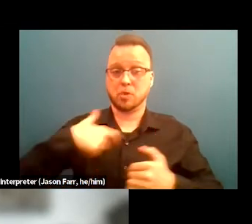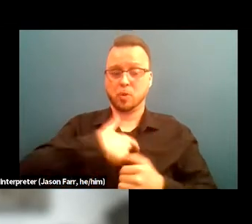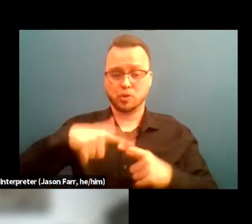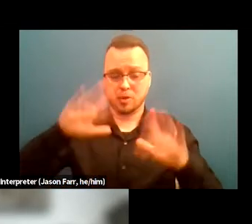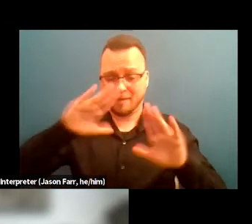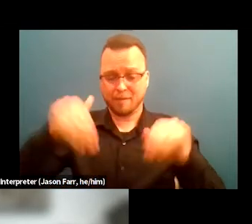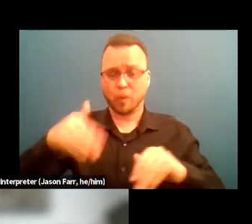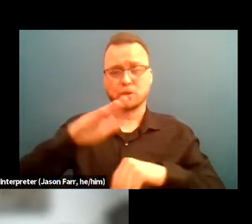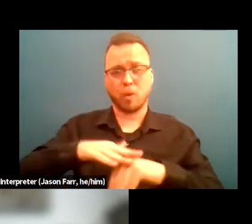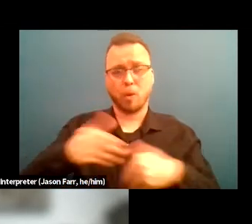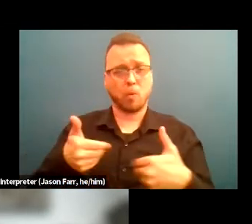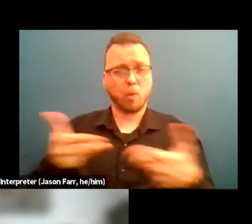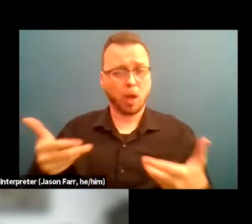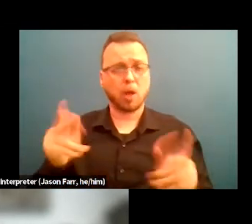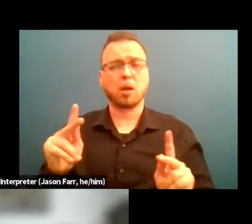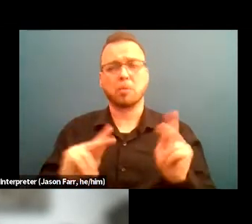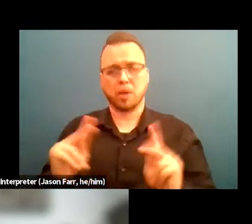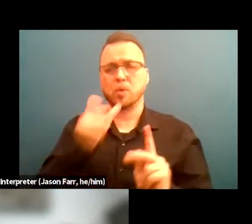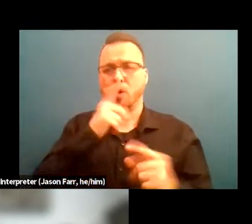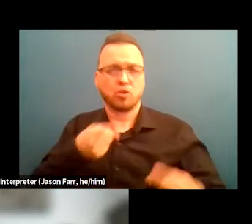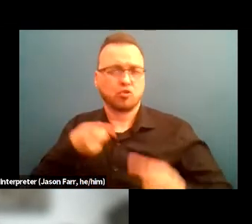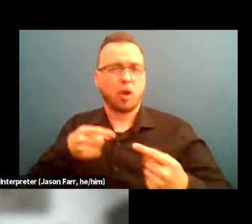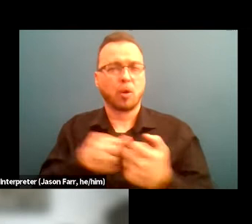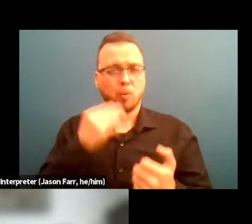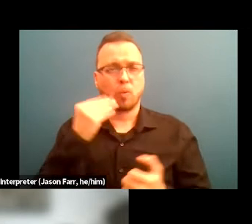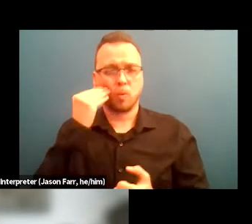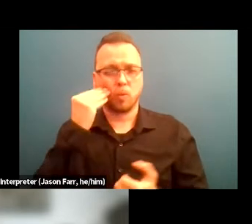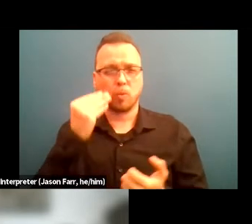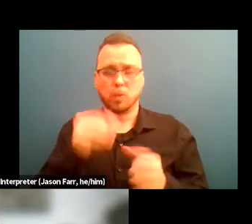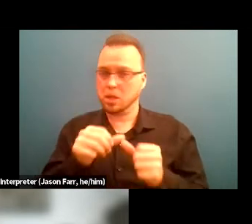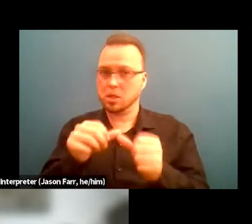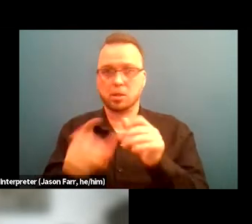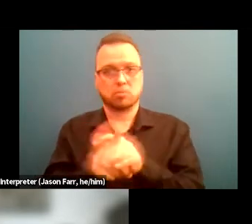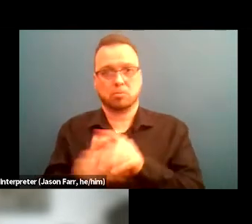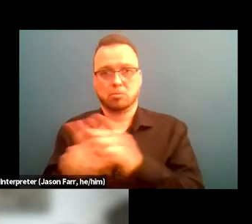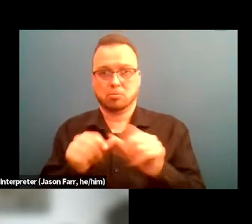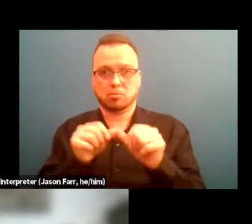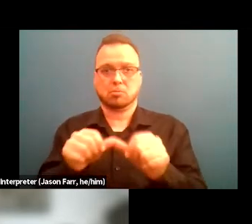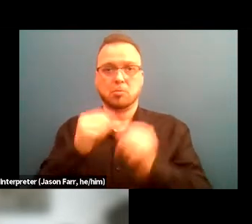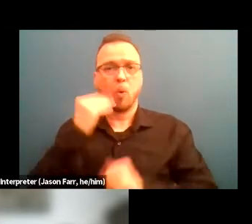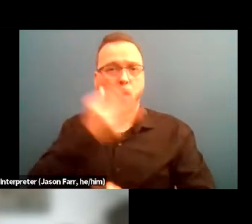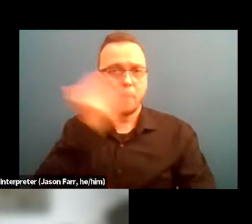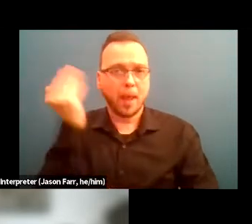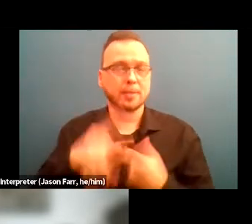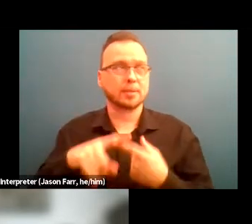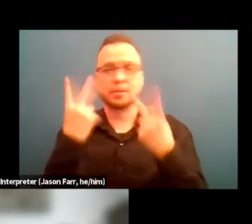are people that are struggling with cronic homeless, criminality and addiction,